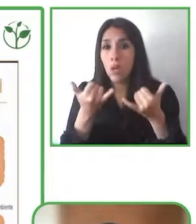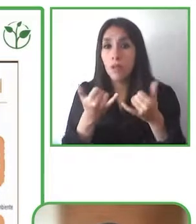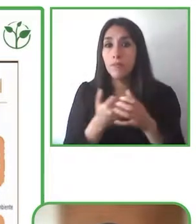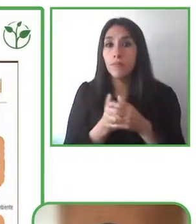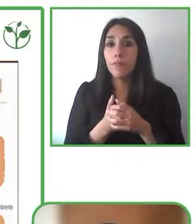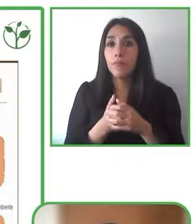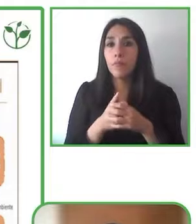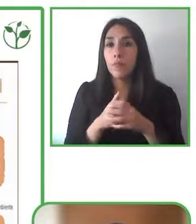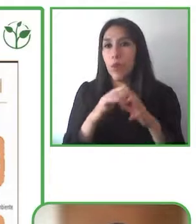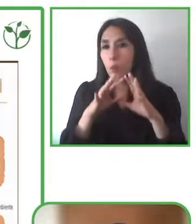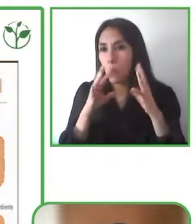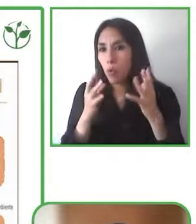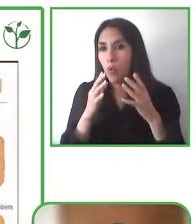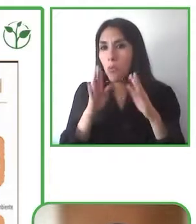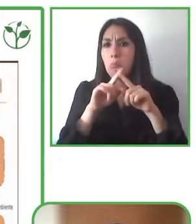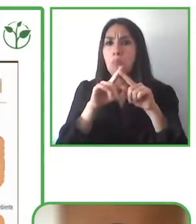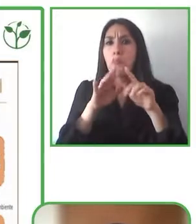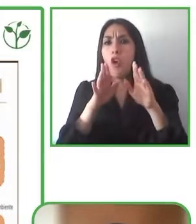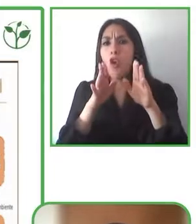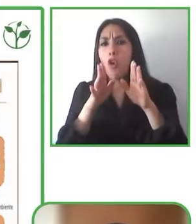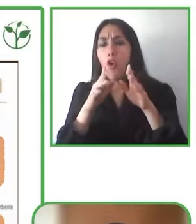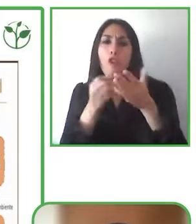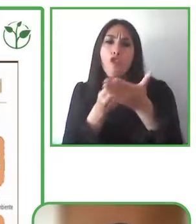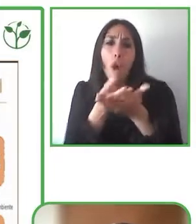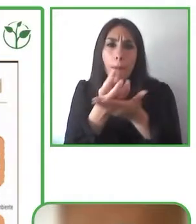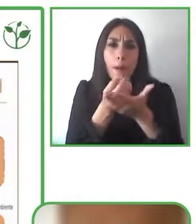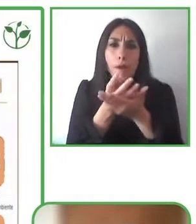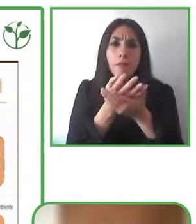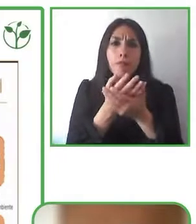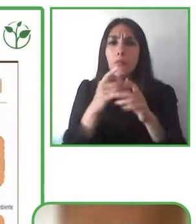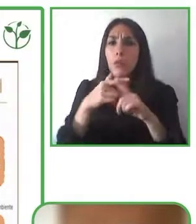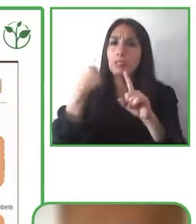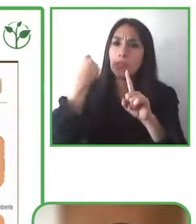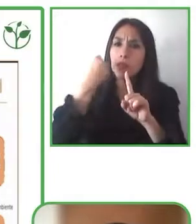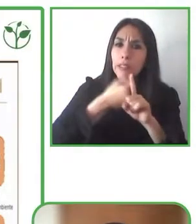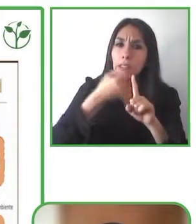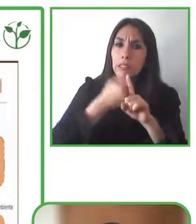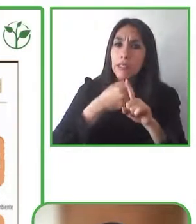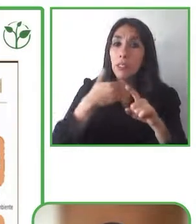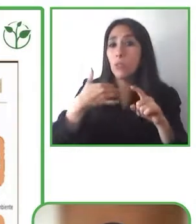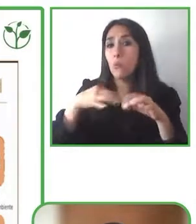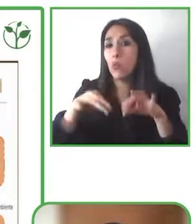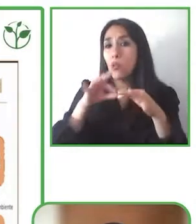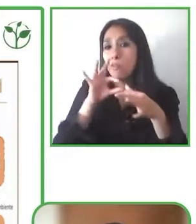the way to continue struggling for this that is this struggle is based on the